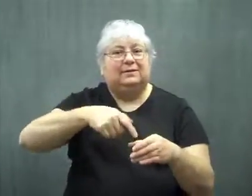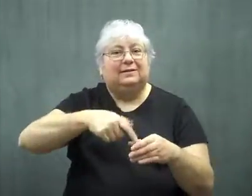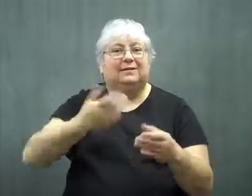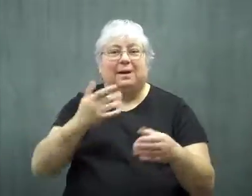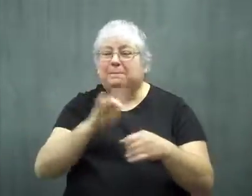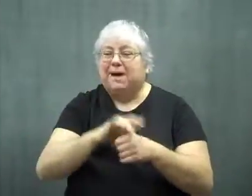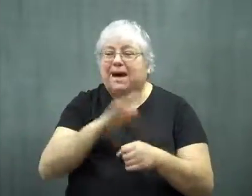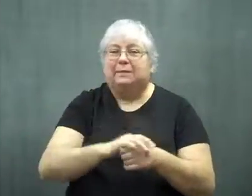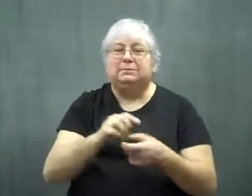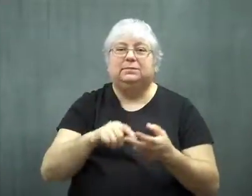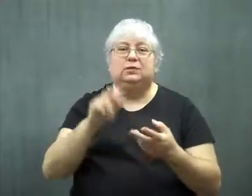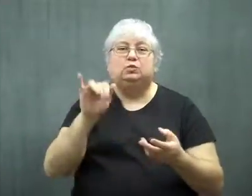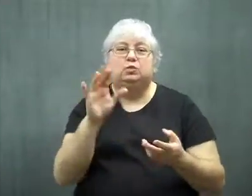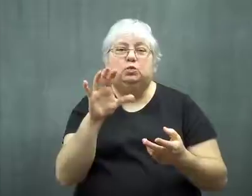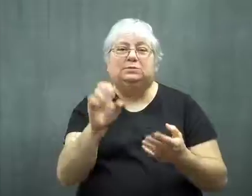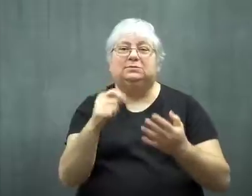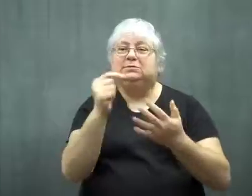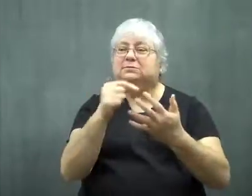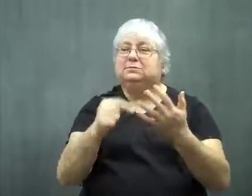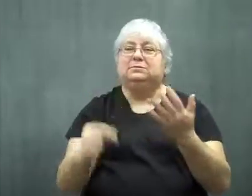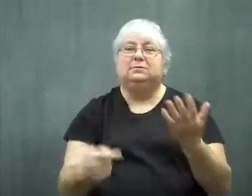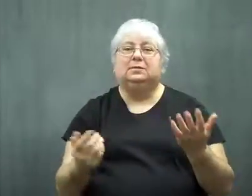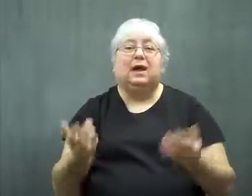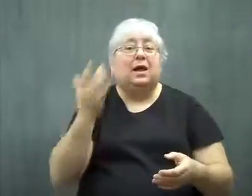It's used in items such as soda pop and juice.